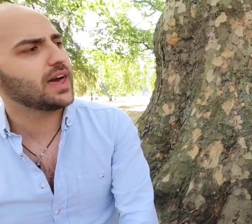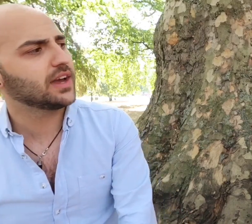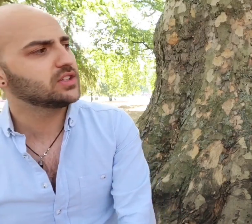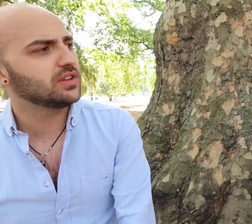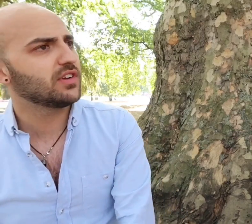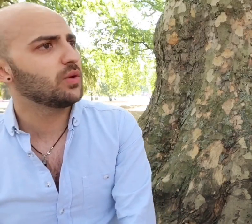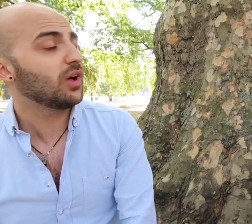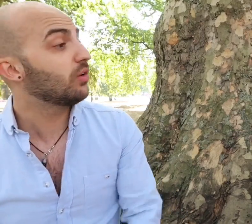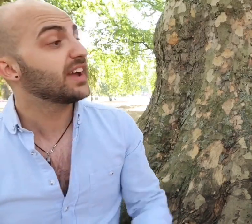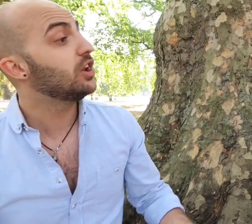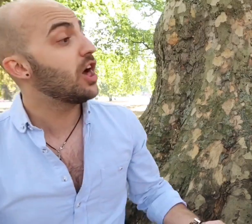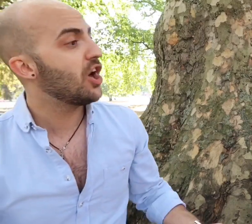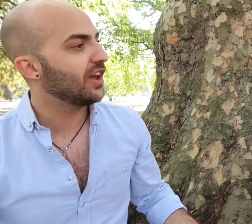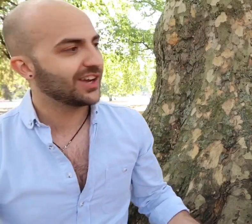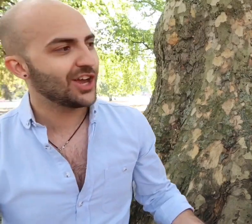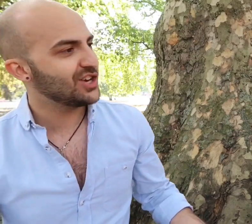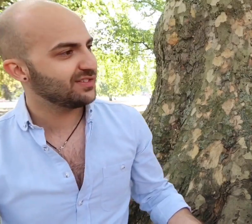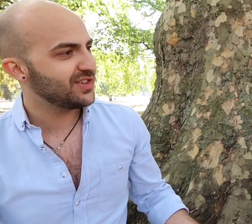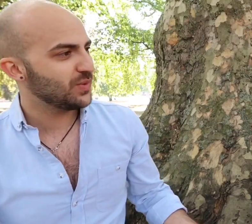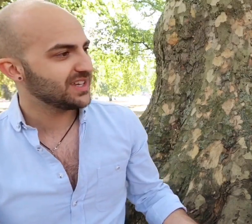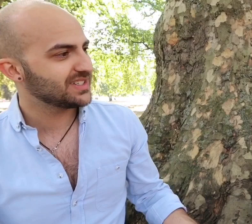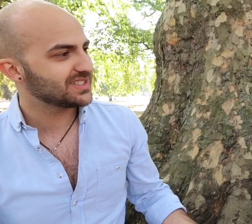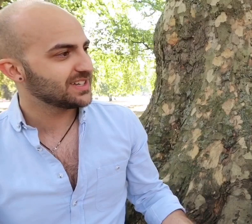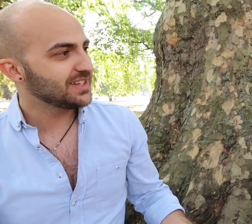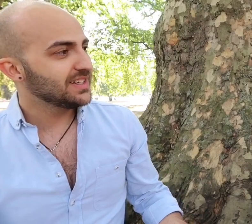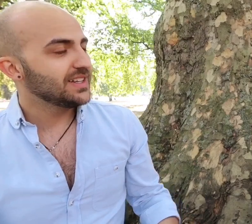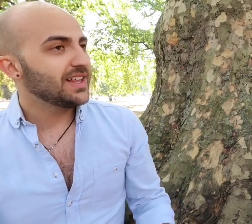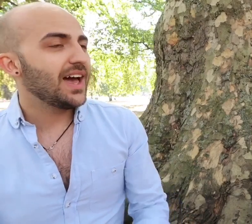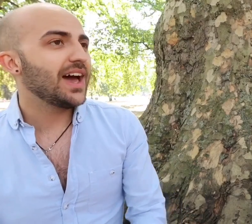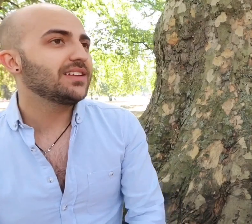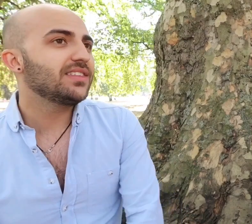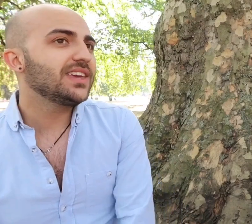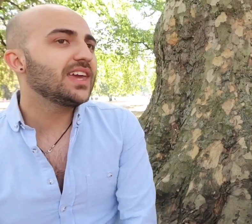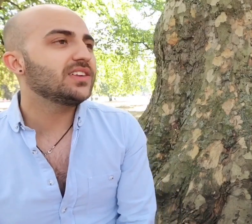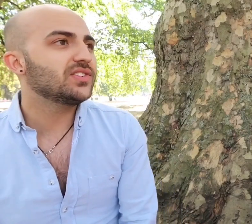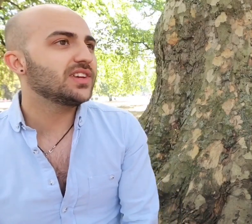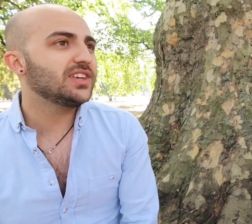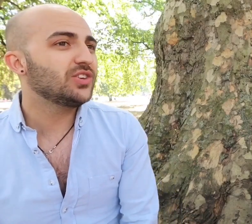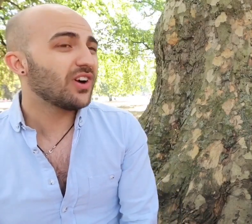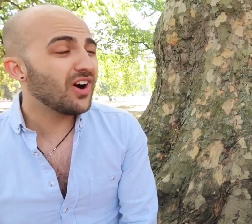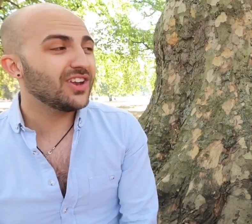that very well or I can learn in a few weeks and the thing is you can't